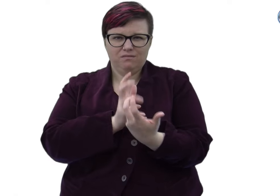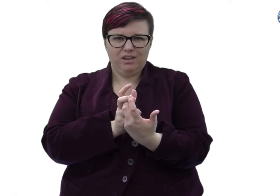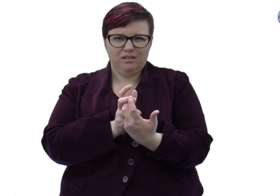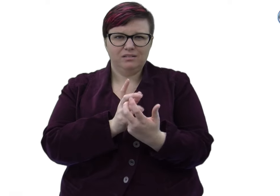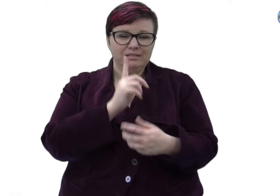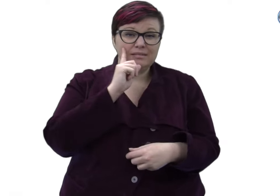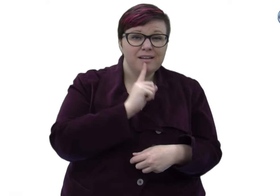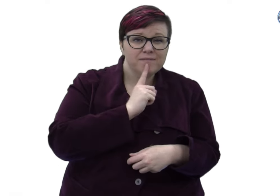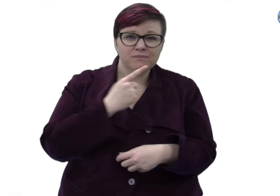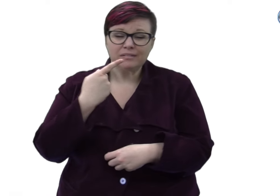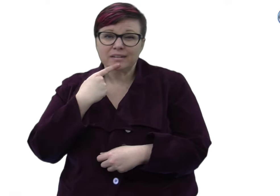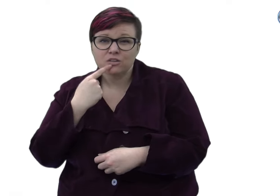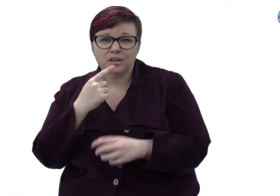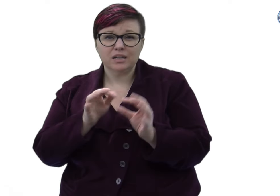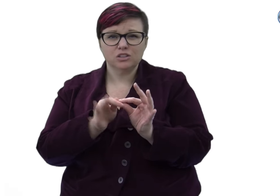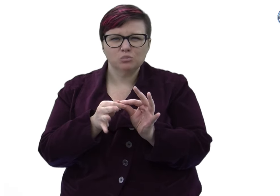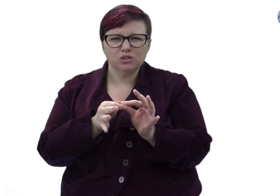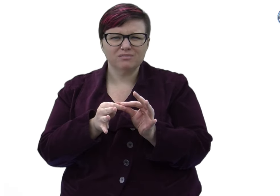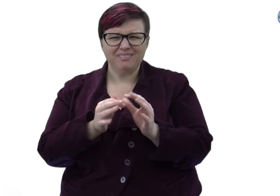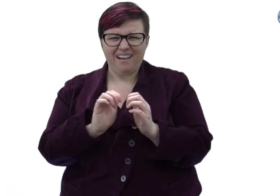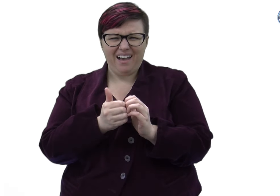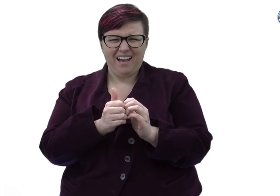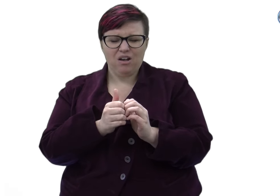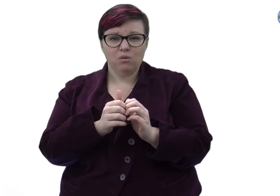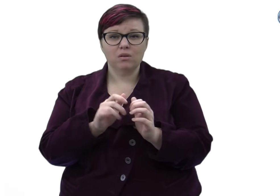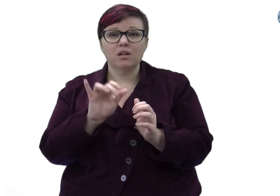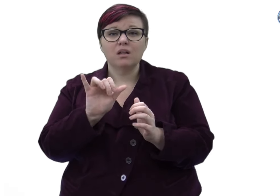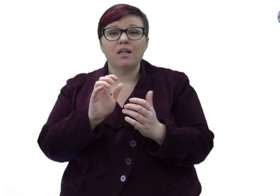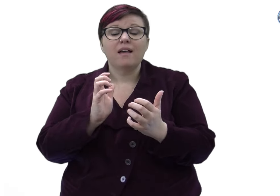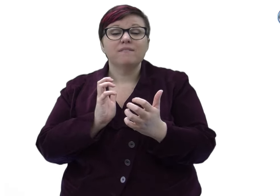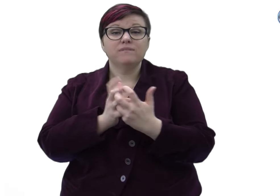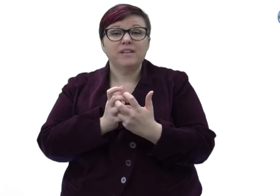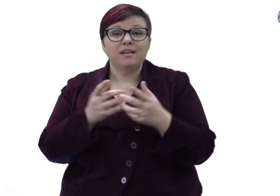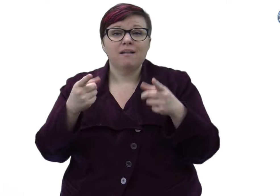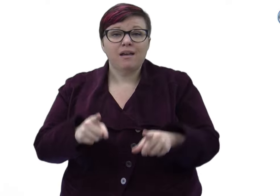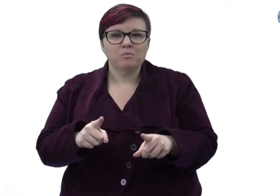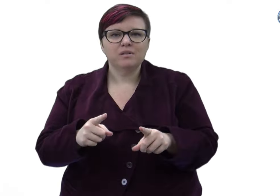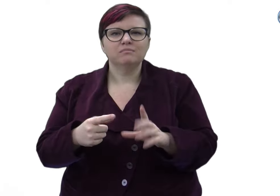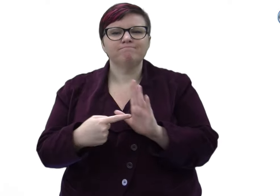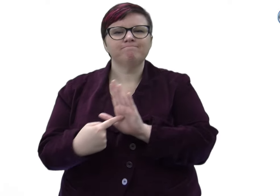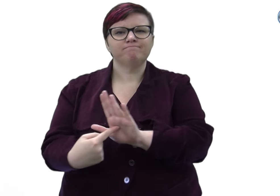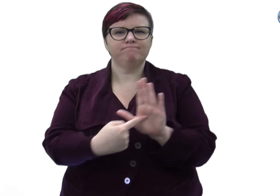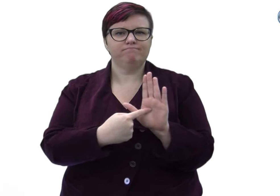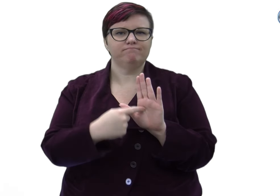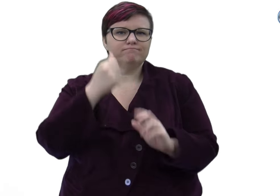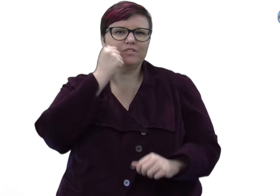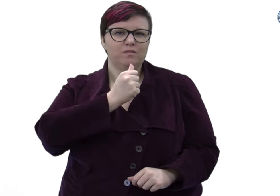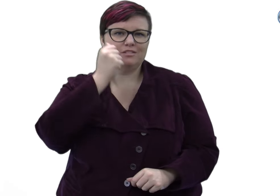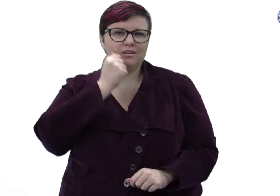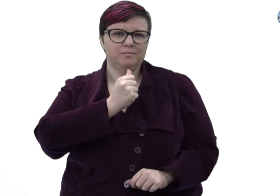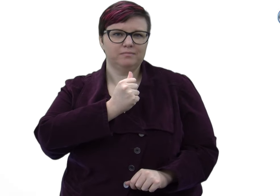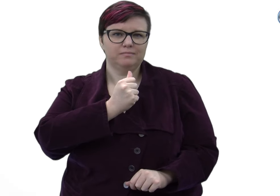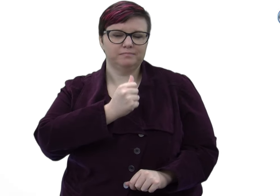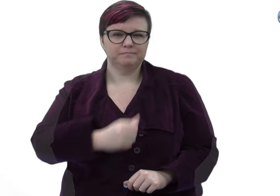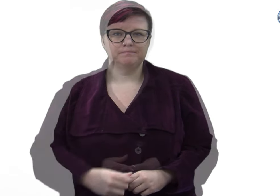the interpreting field, while creating a professional identity that they portray daily.